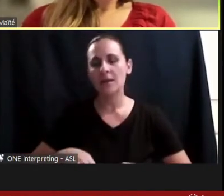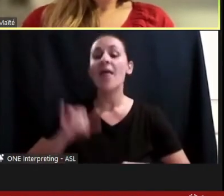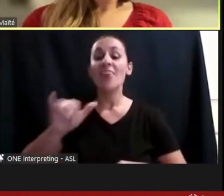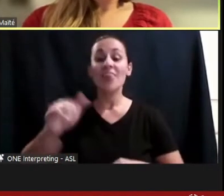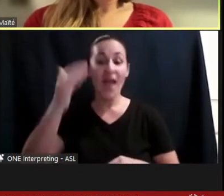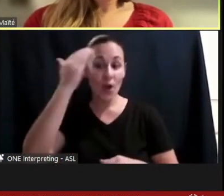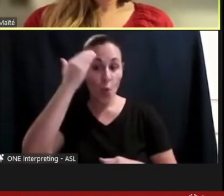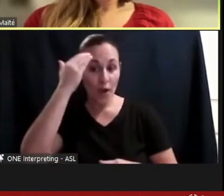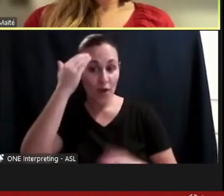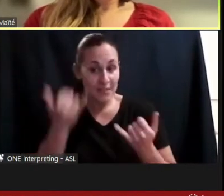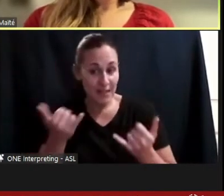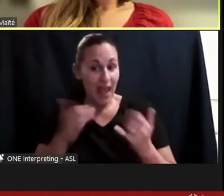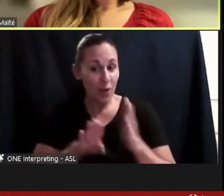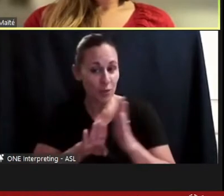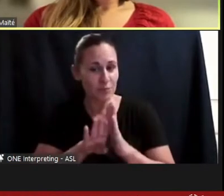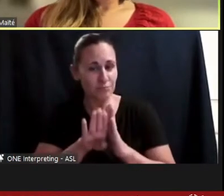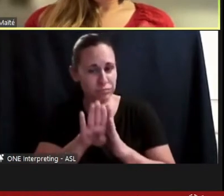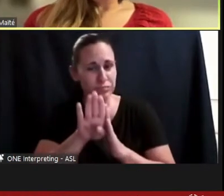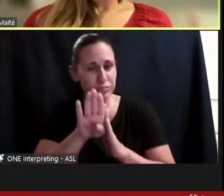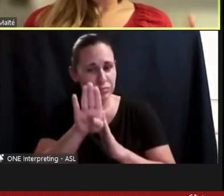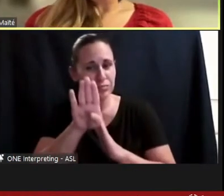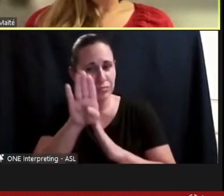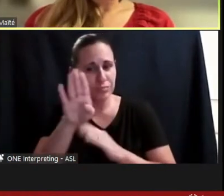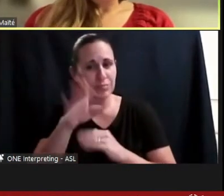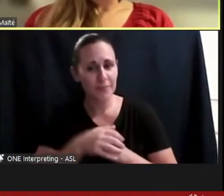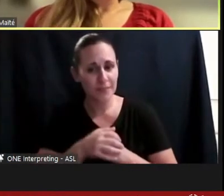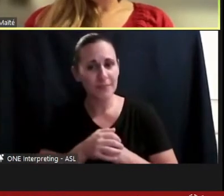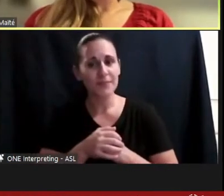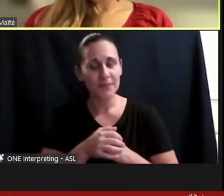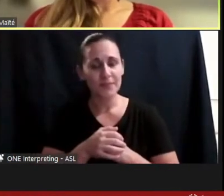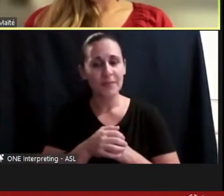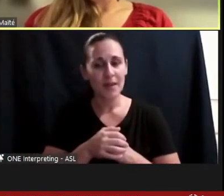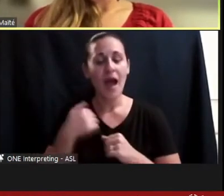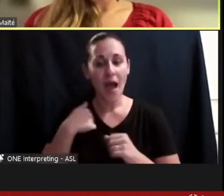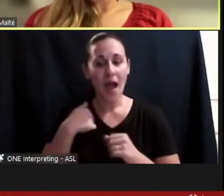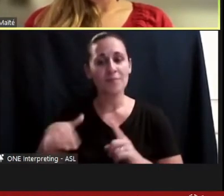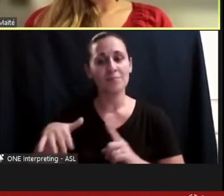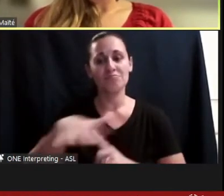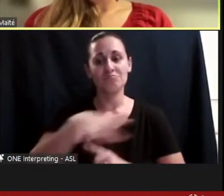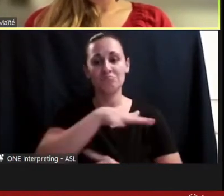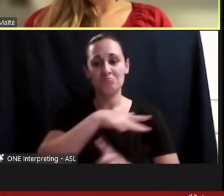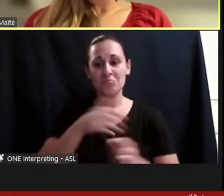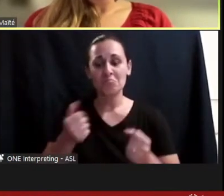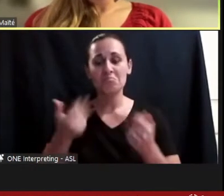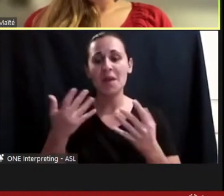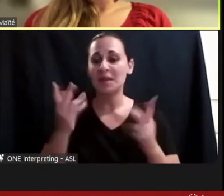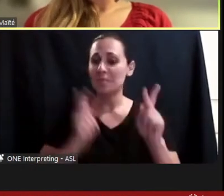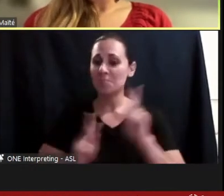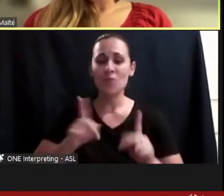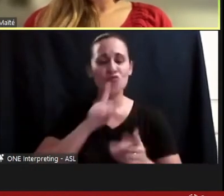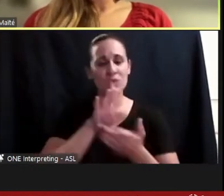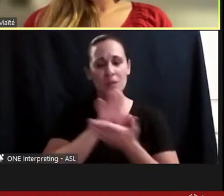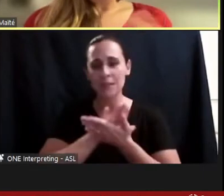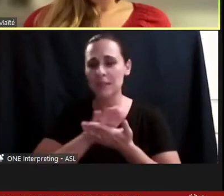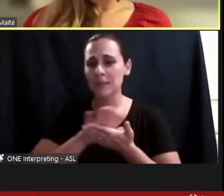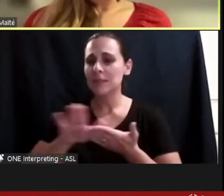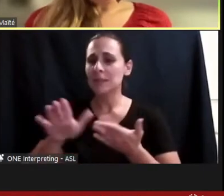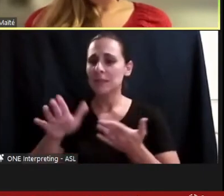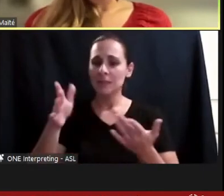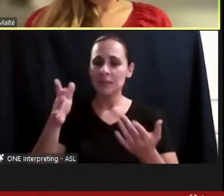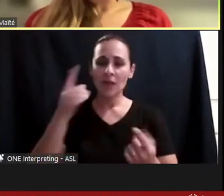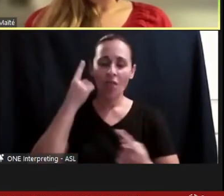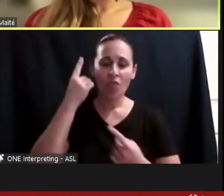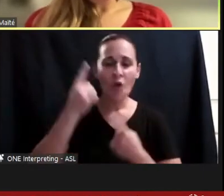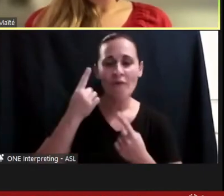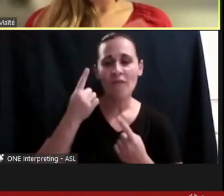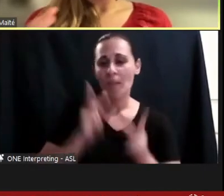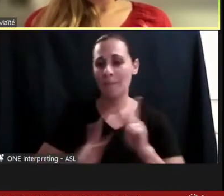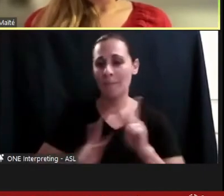have been so many really helpful people who going to be later and who have thought about all of